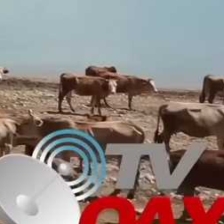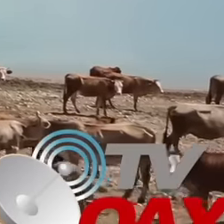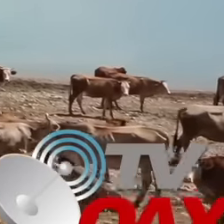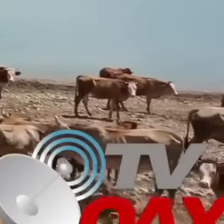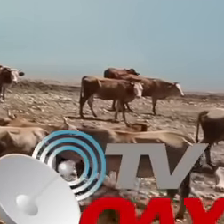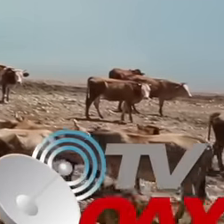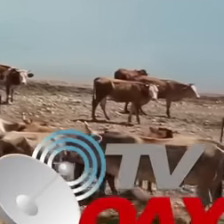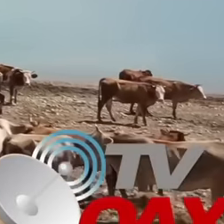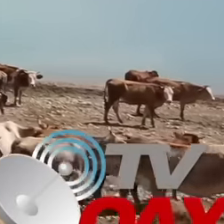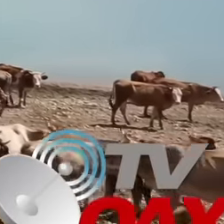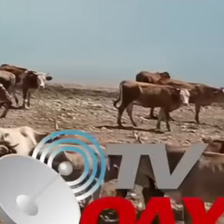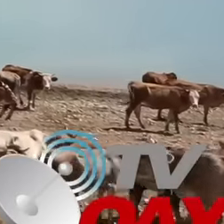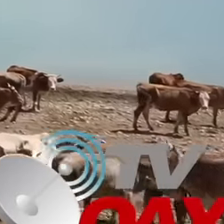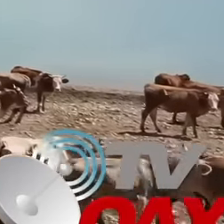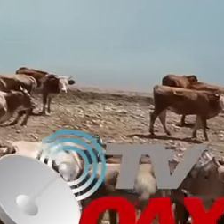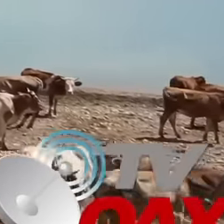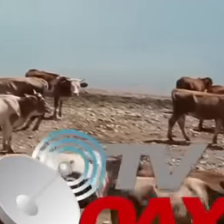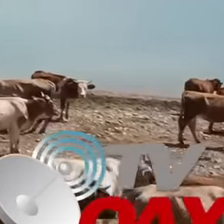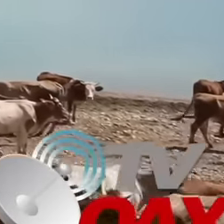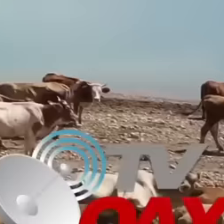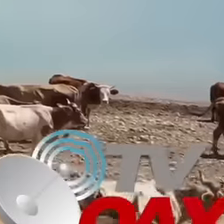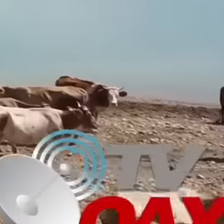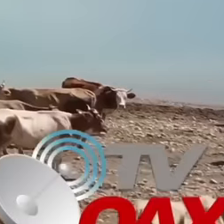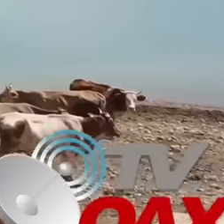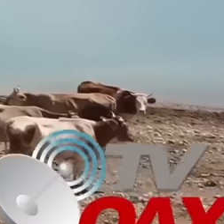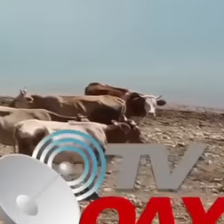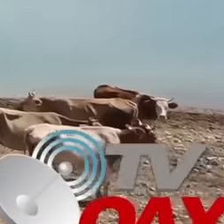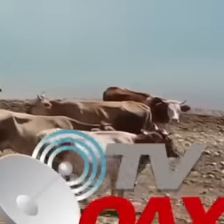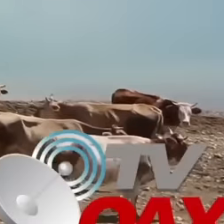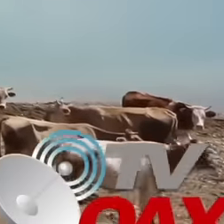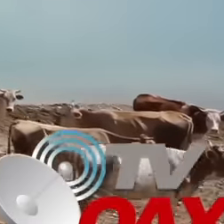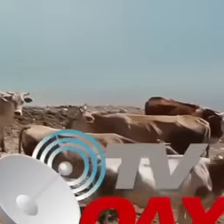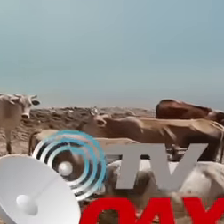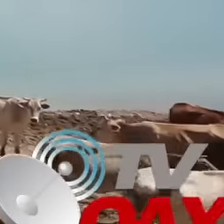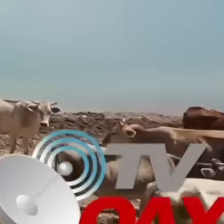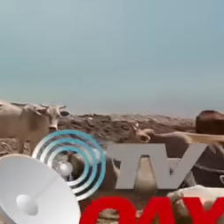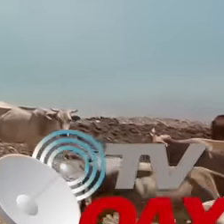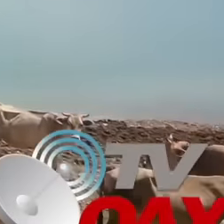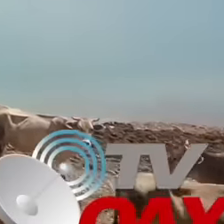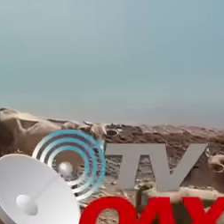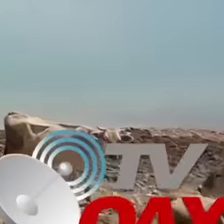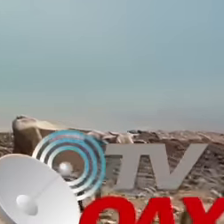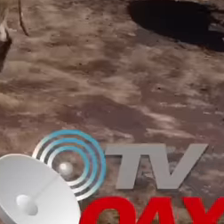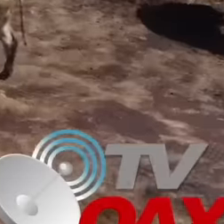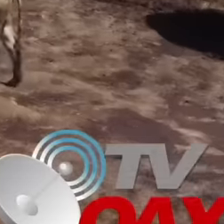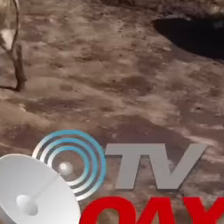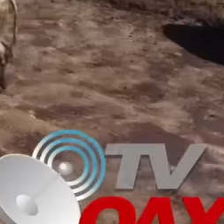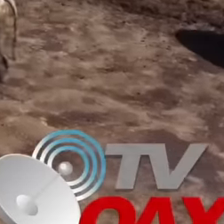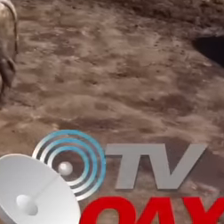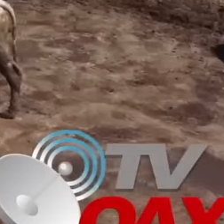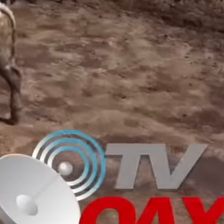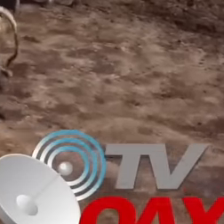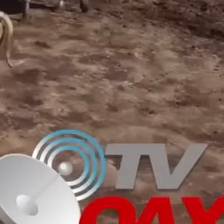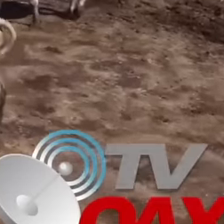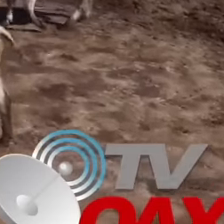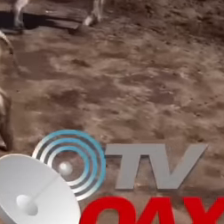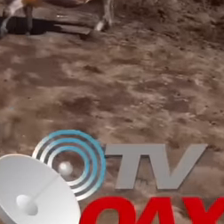of hundreds of heads of cattle so that these native peoples of Sonora can once again have